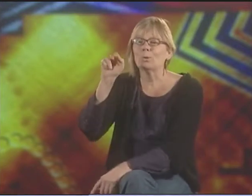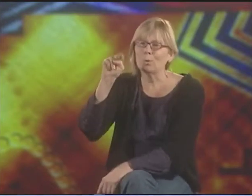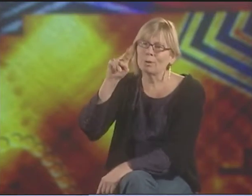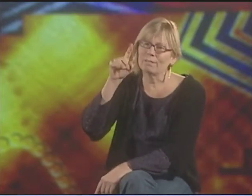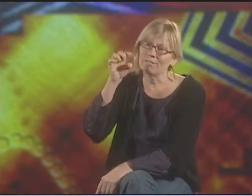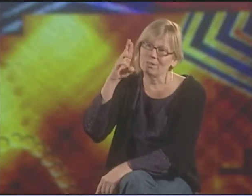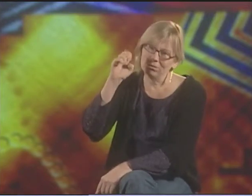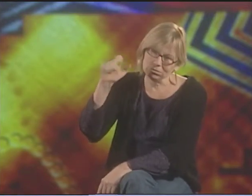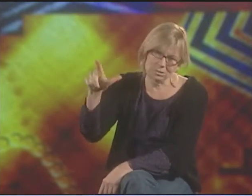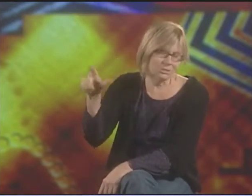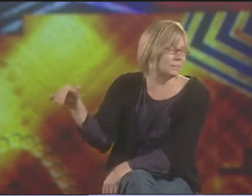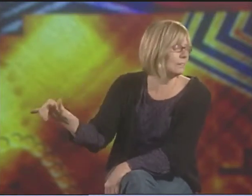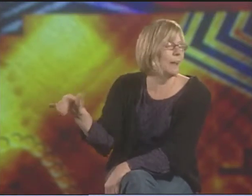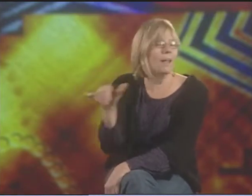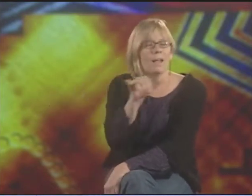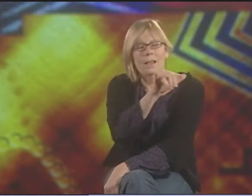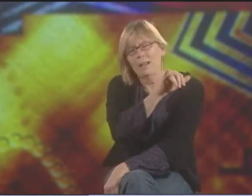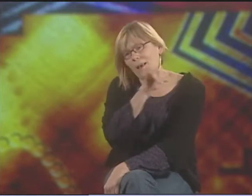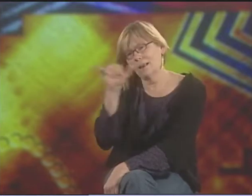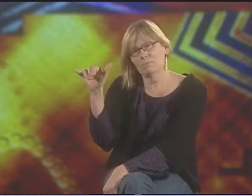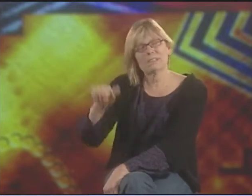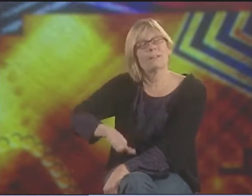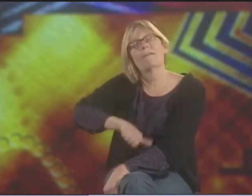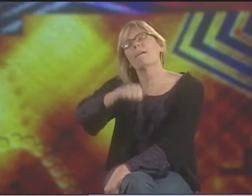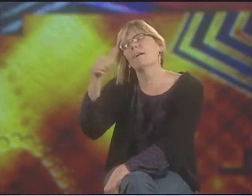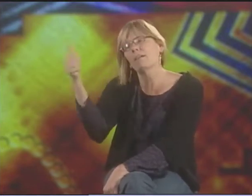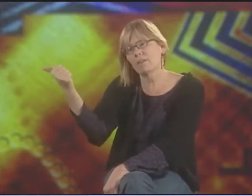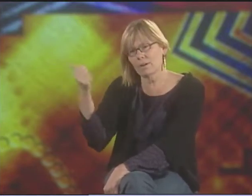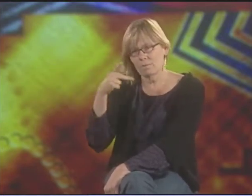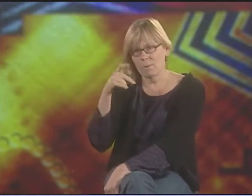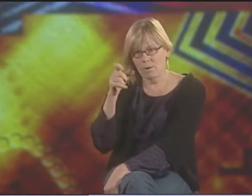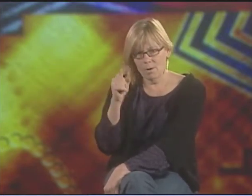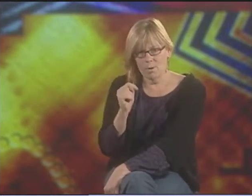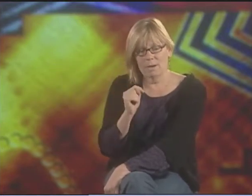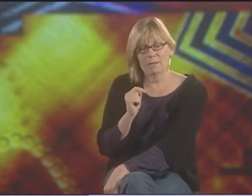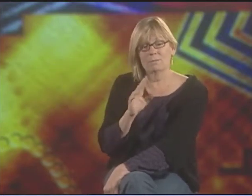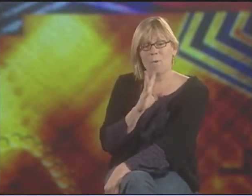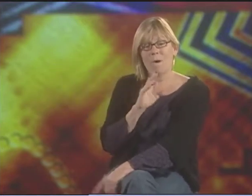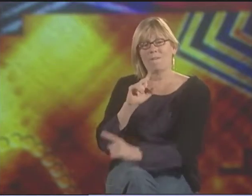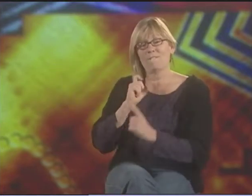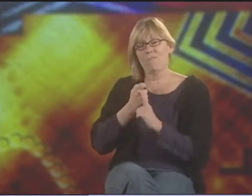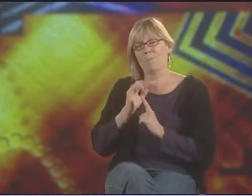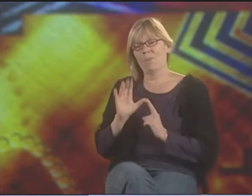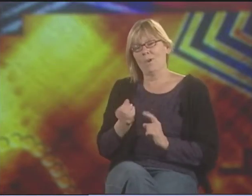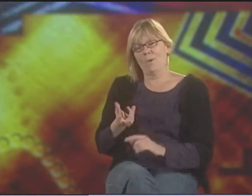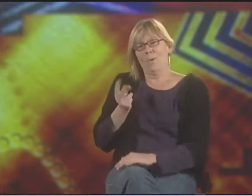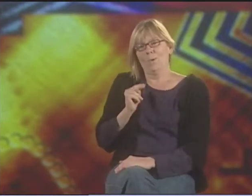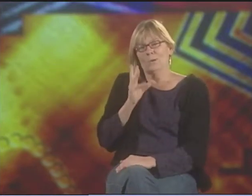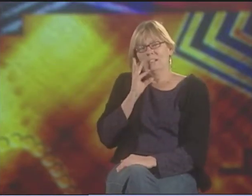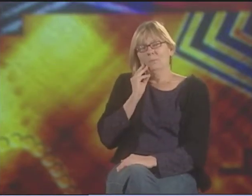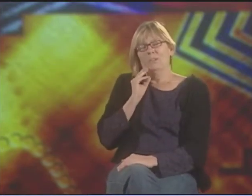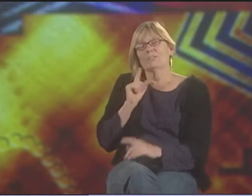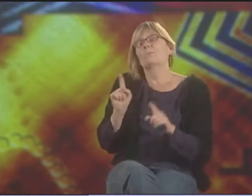AND THEIR EXPERIENCES CAN BE CONSIDERED UNIVERSAL. AND THEY CAN BE APPLICABLE TO ANY OTHER GROUPS AS WELL.